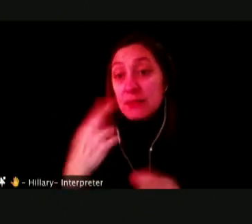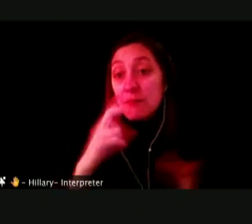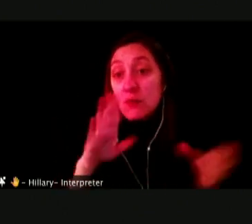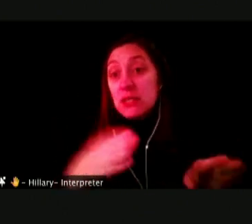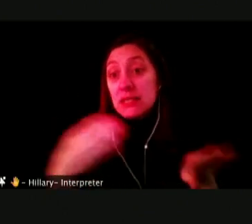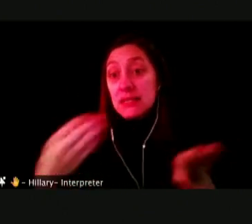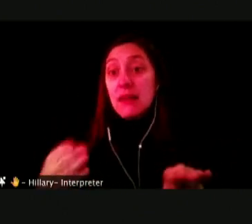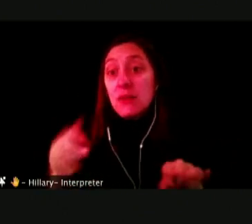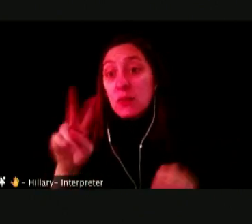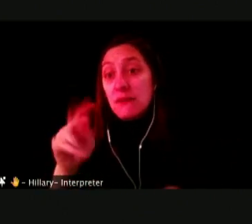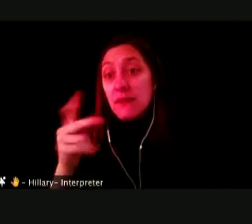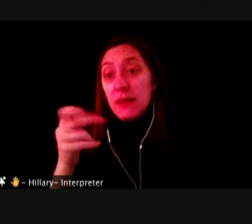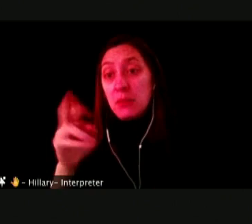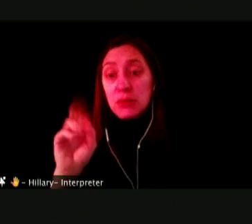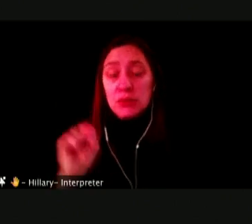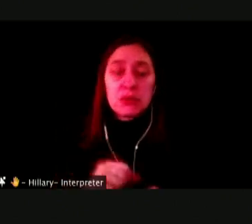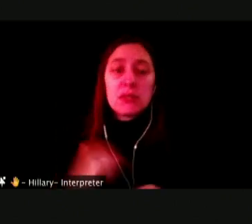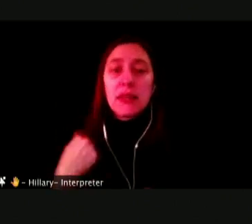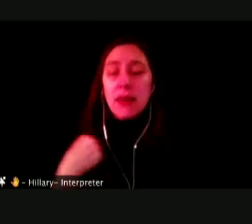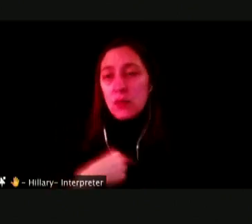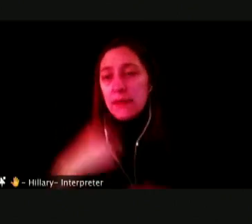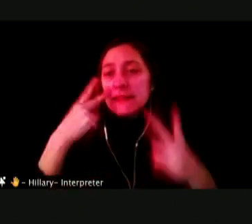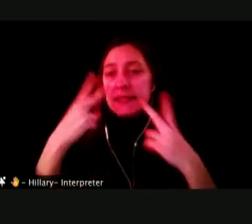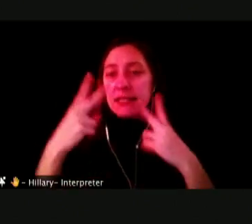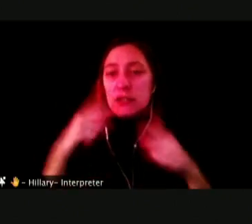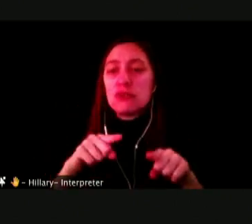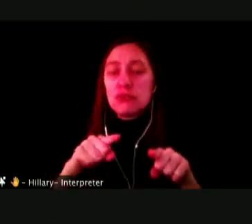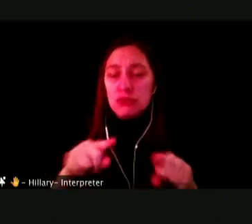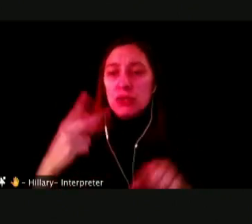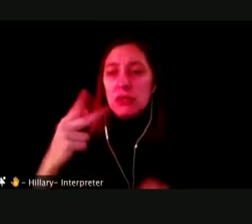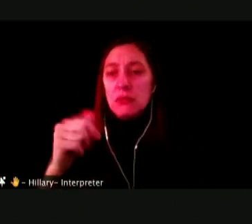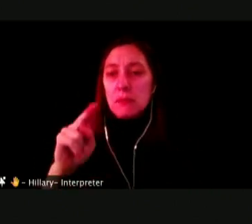LIKE WE HAVE SEEN DURING THE PANDEMIC.